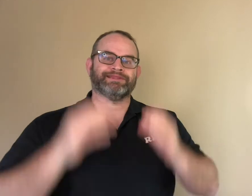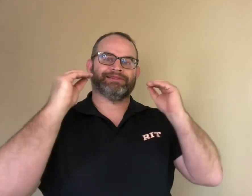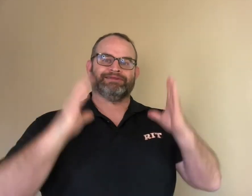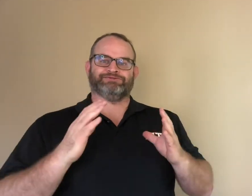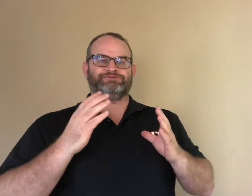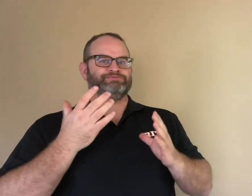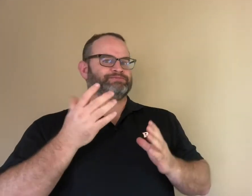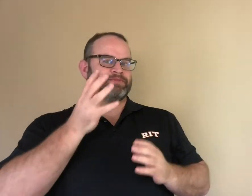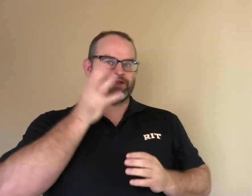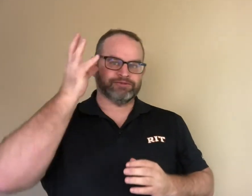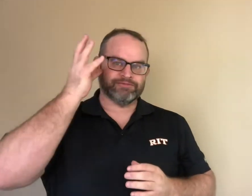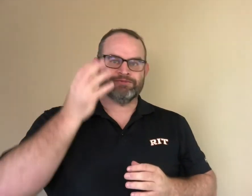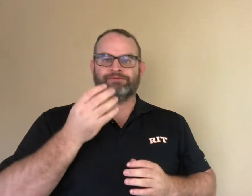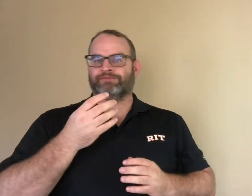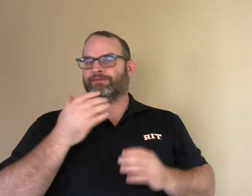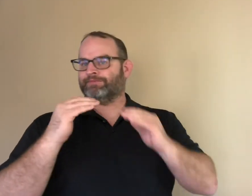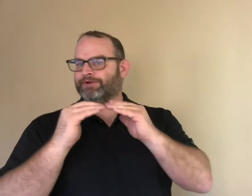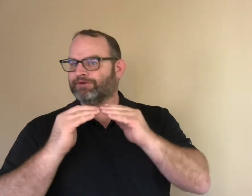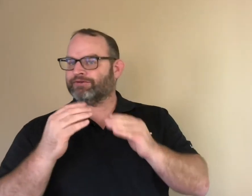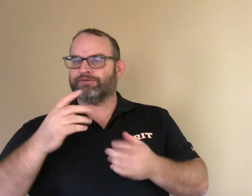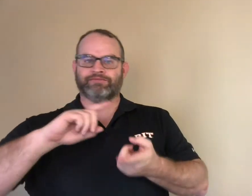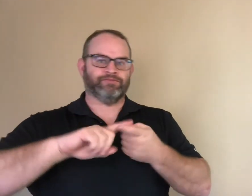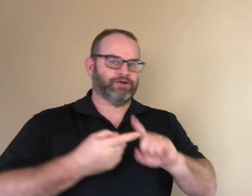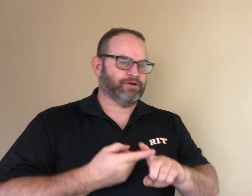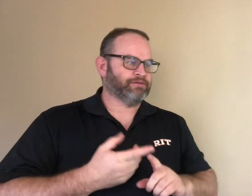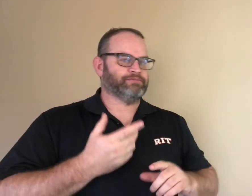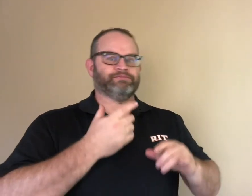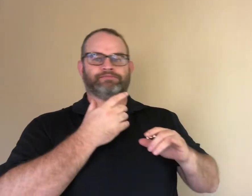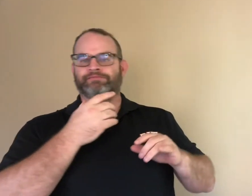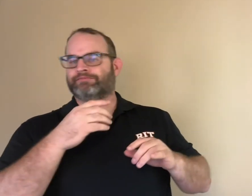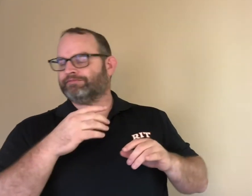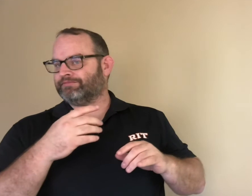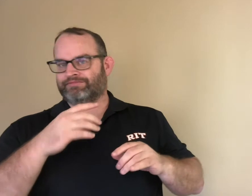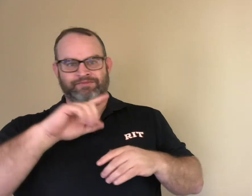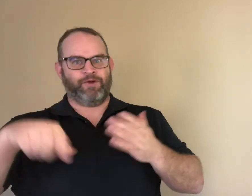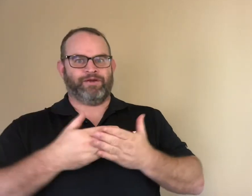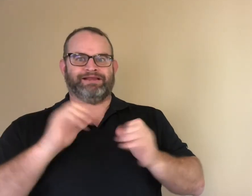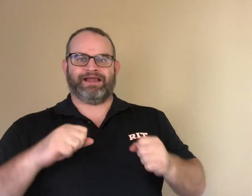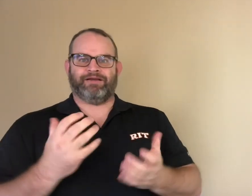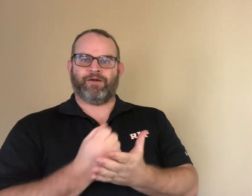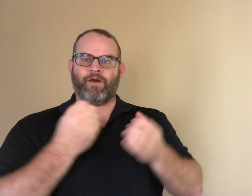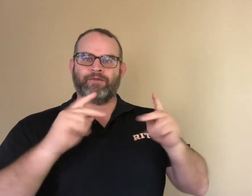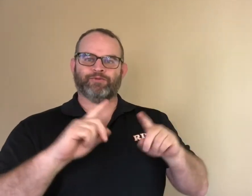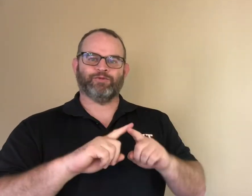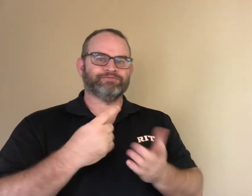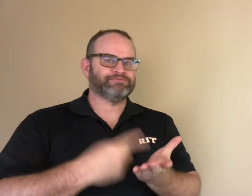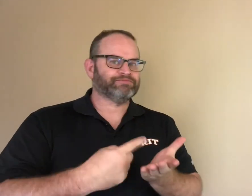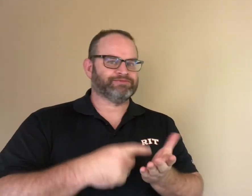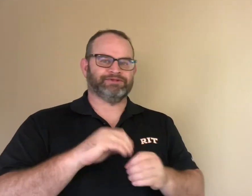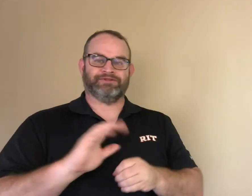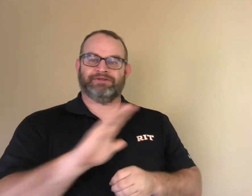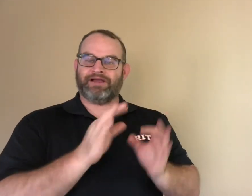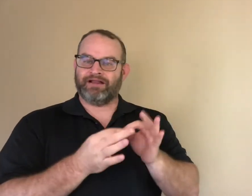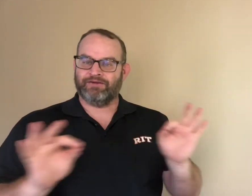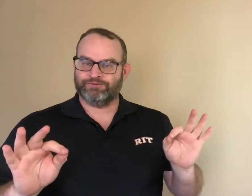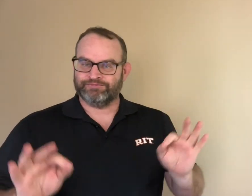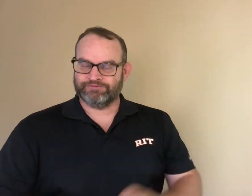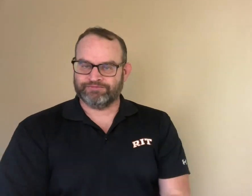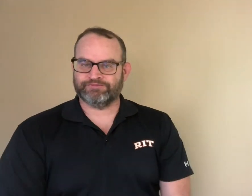Also, that would allow richer conversations in their sign language with teachers, parents, peers, friends, among others.